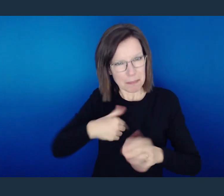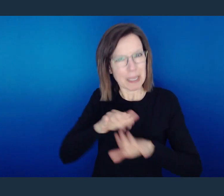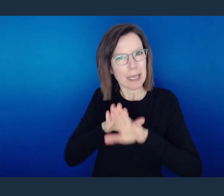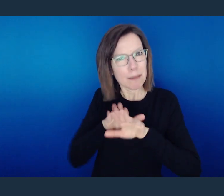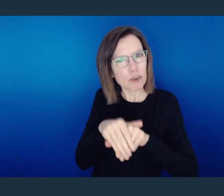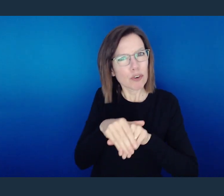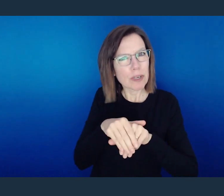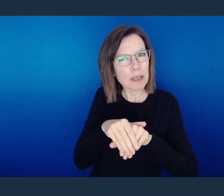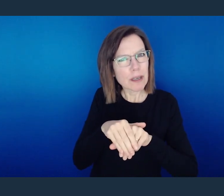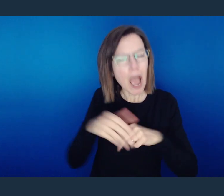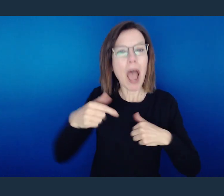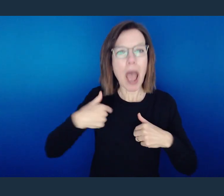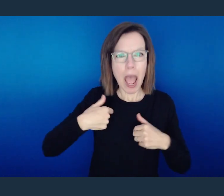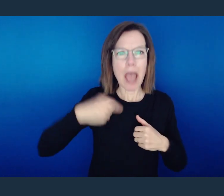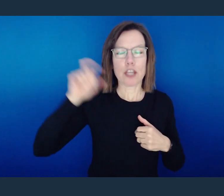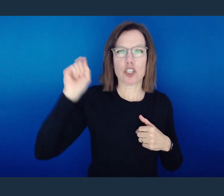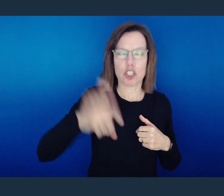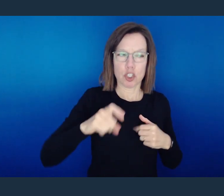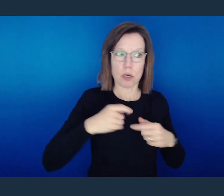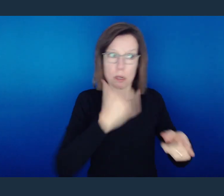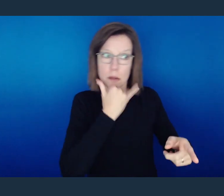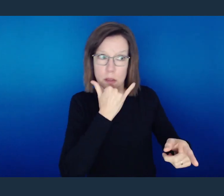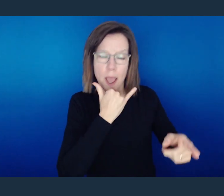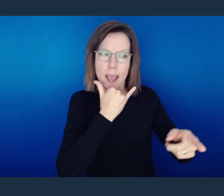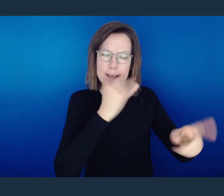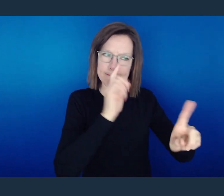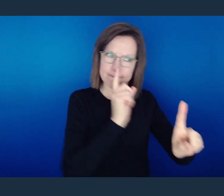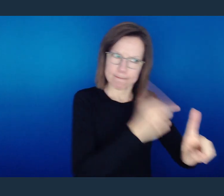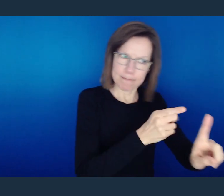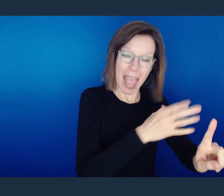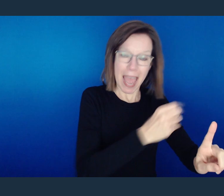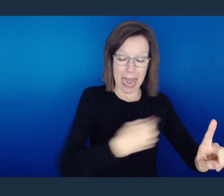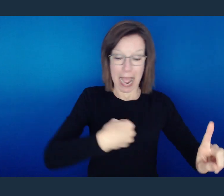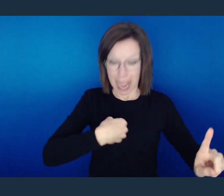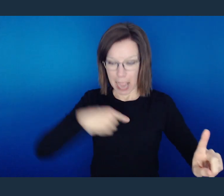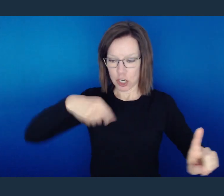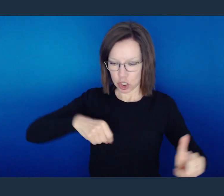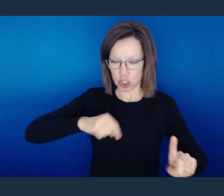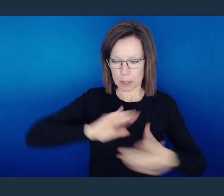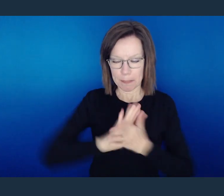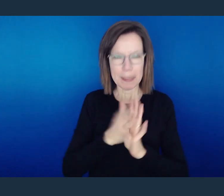not only are you meant to call things to light that are in darkness, but you're supposed to be the light.